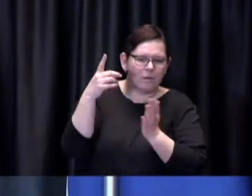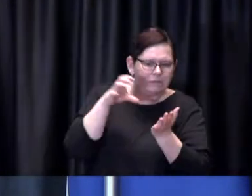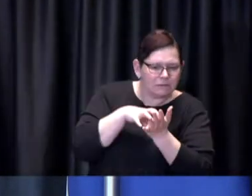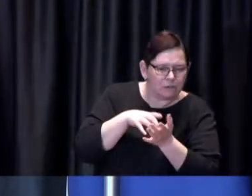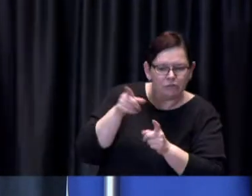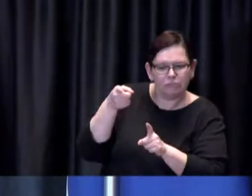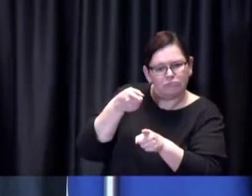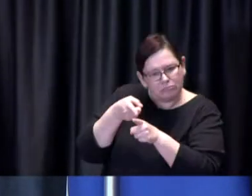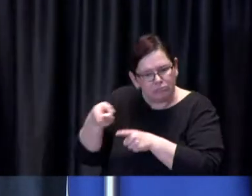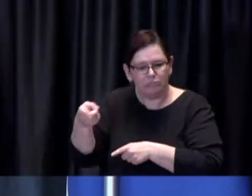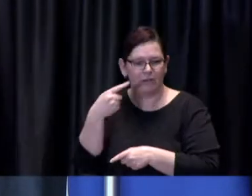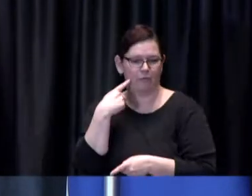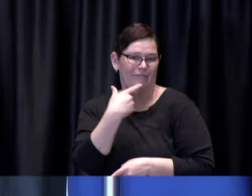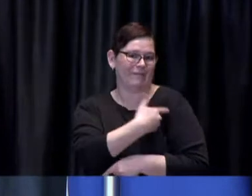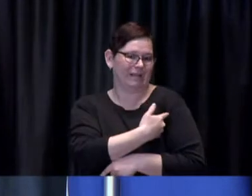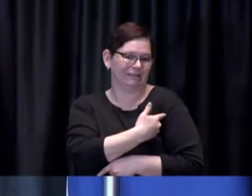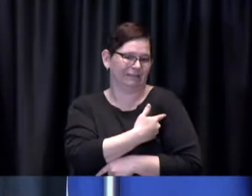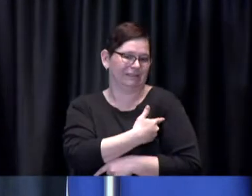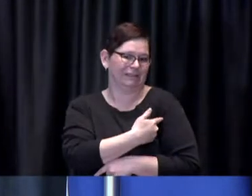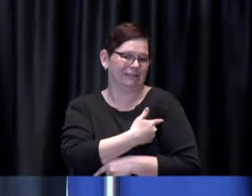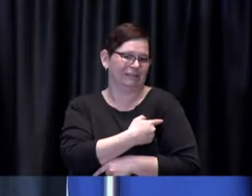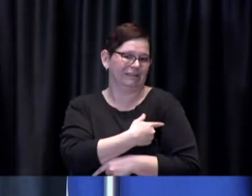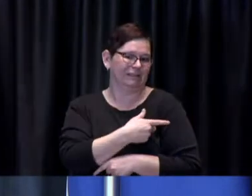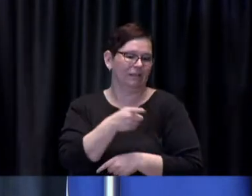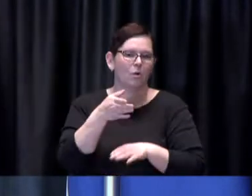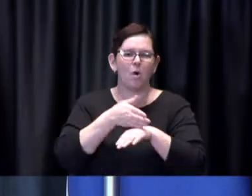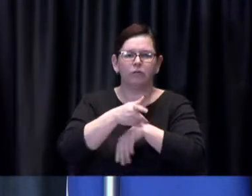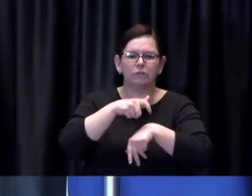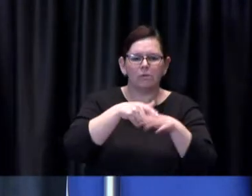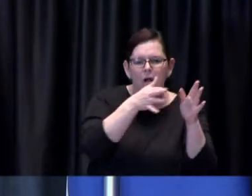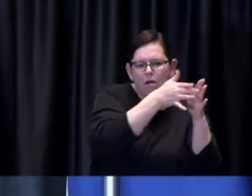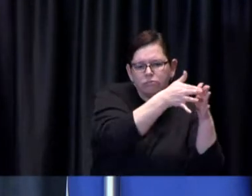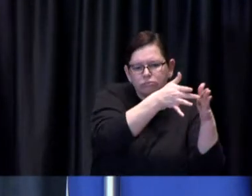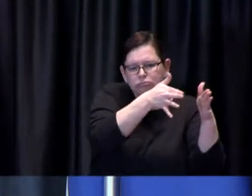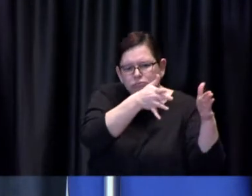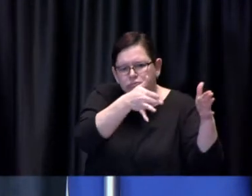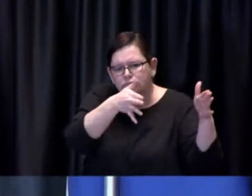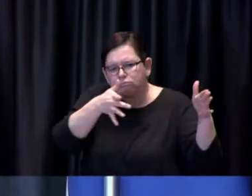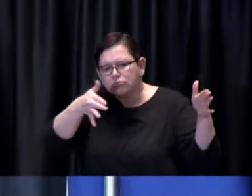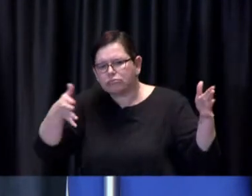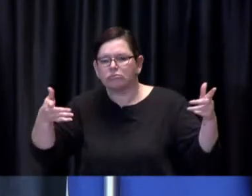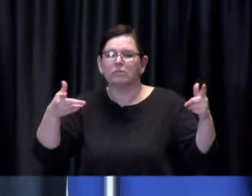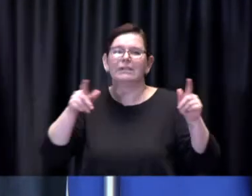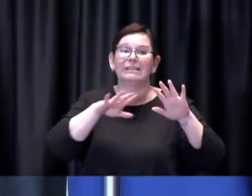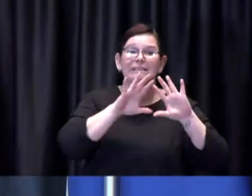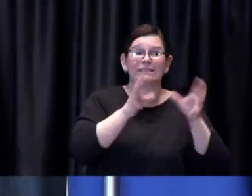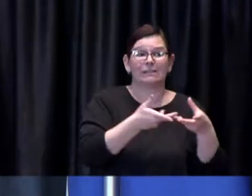over time as the team has the opportunity to enhance what's available you know it's my